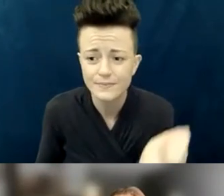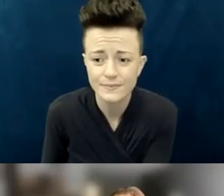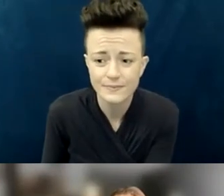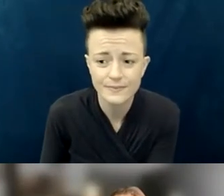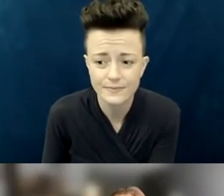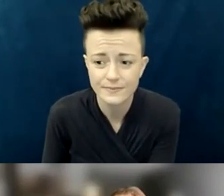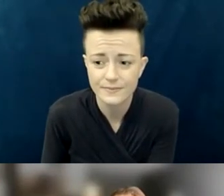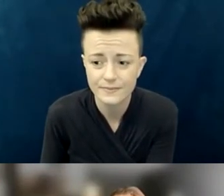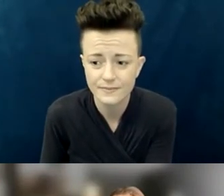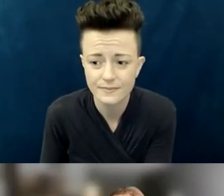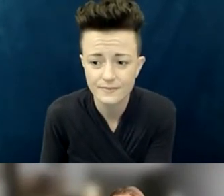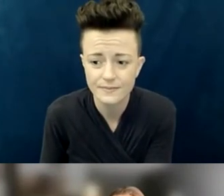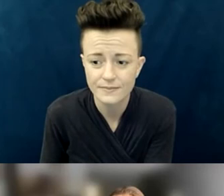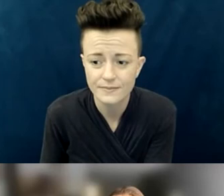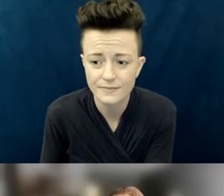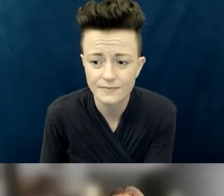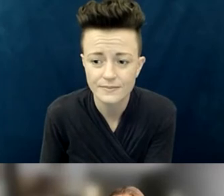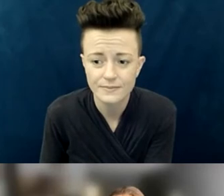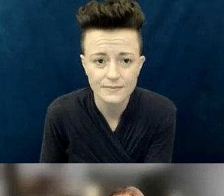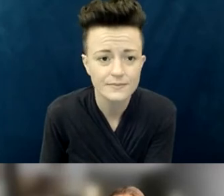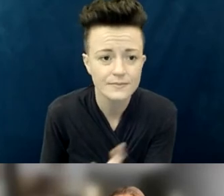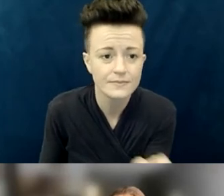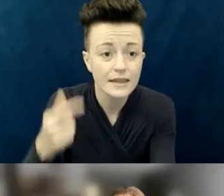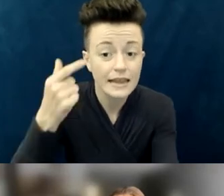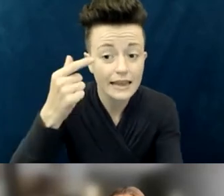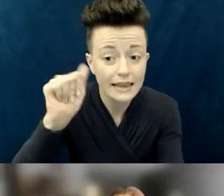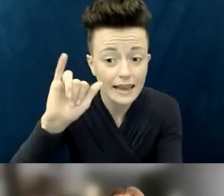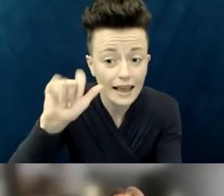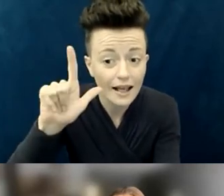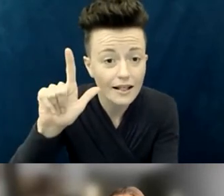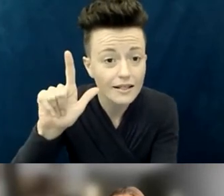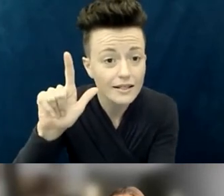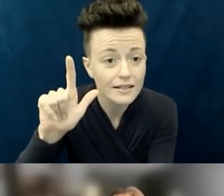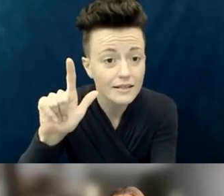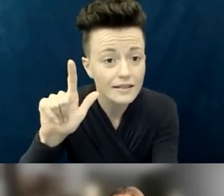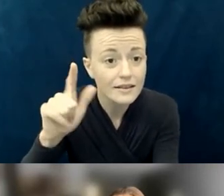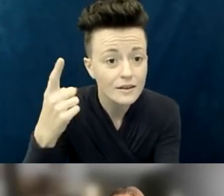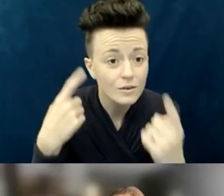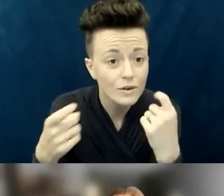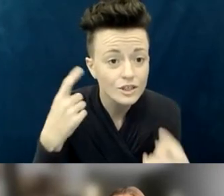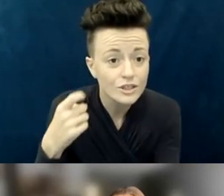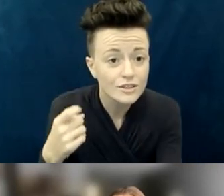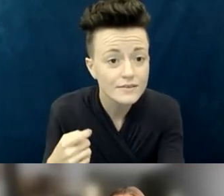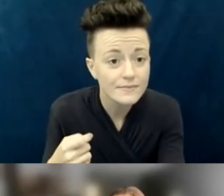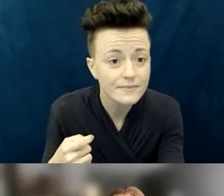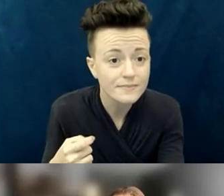[CARA, offscreen] Gail, I think you have a quick thought or a question? [GAIL, offscreen] Not a question.